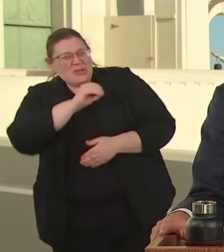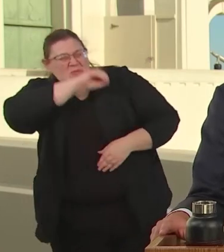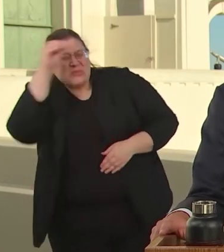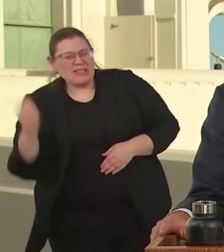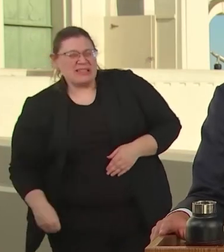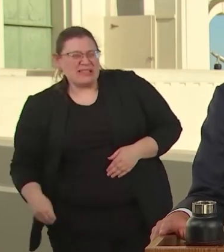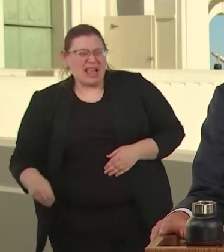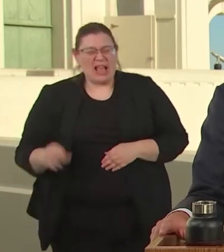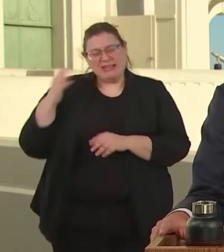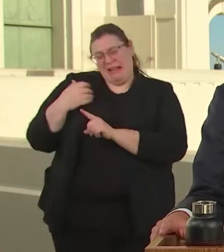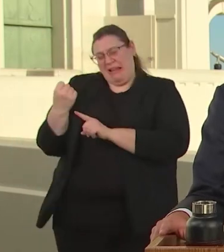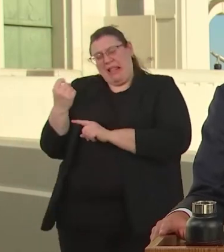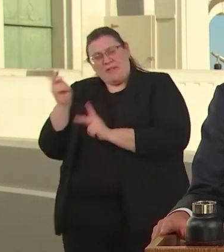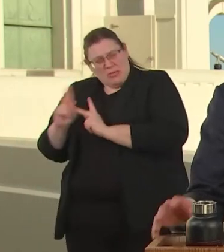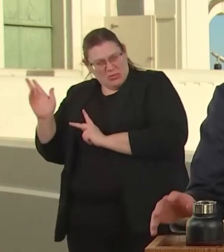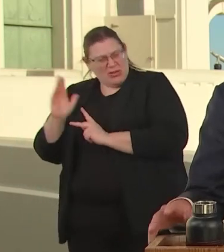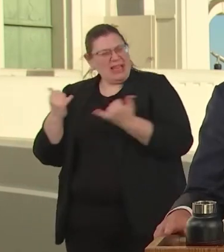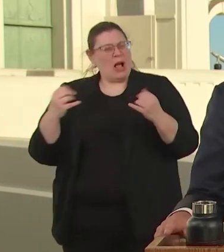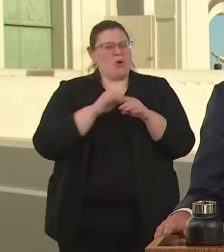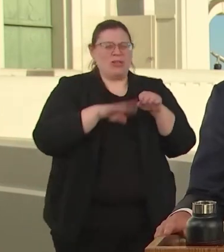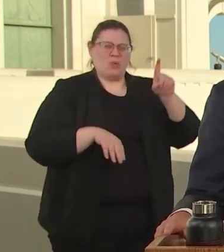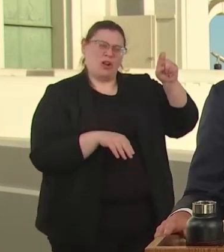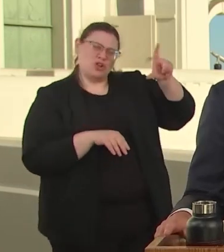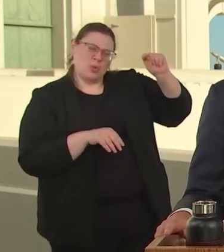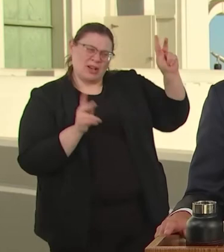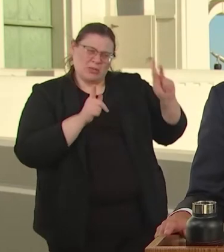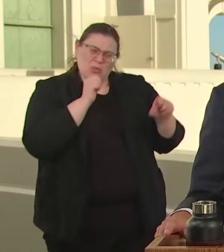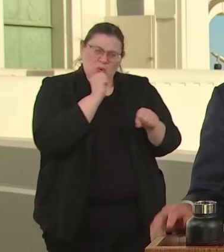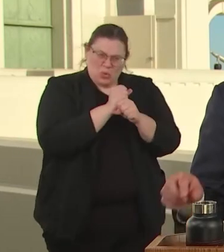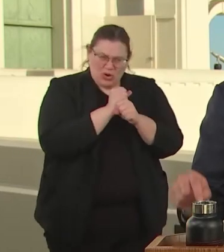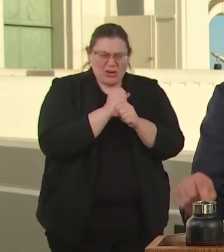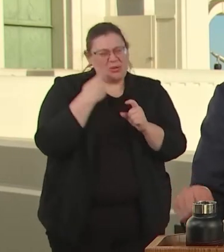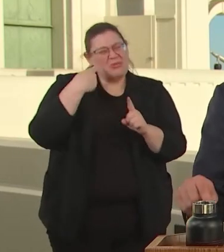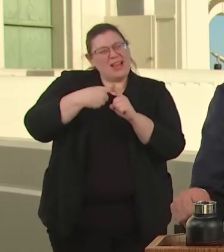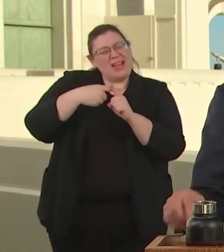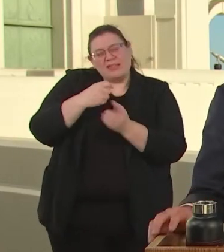1,000 PERCENT FROM 11, TO 120 PEOPLE TODAY.